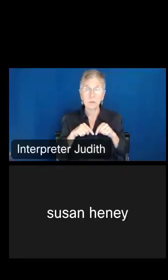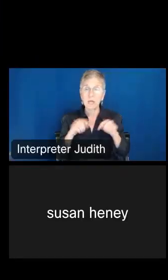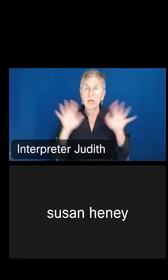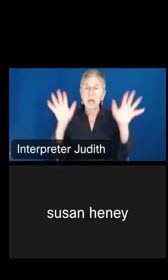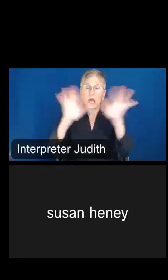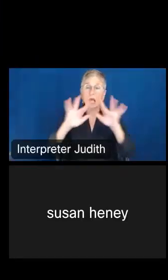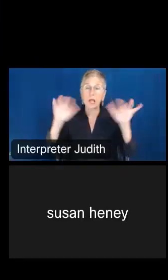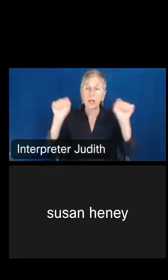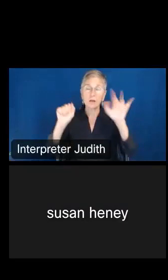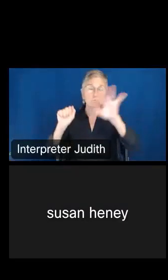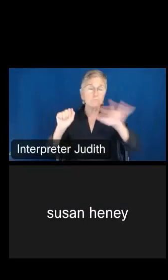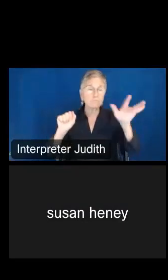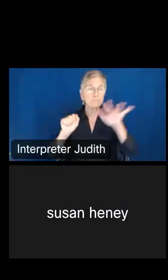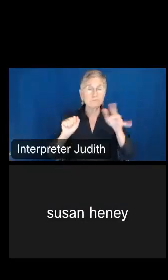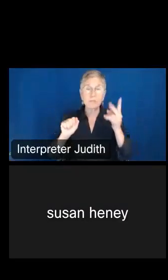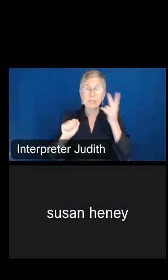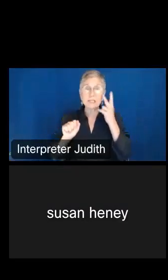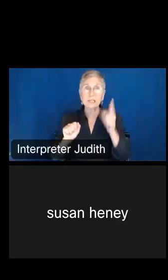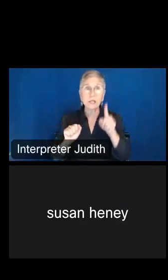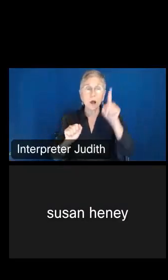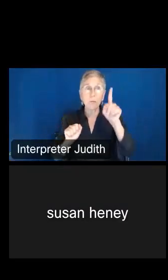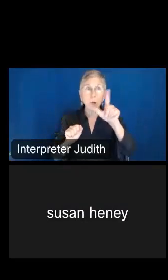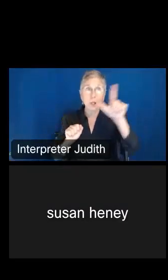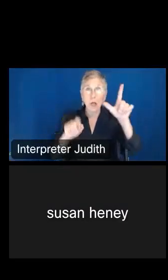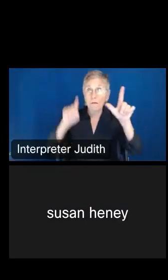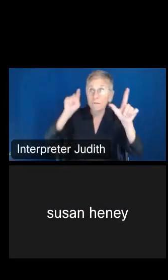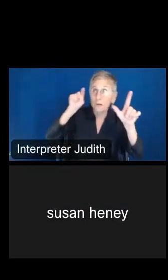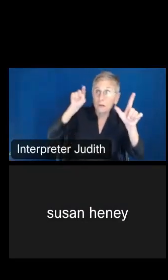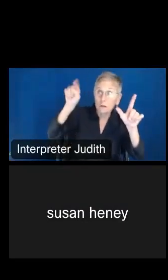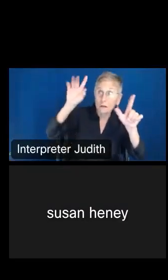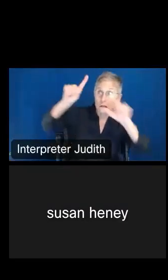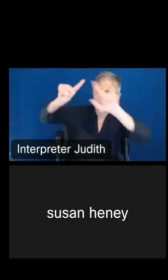click in the upper left-hand corner on both of these tools to be taken back to clear everything